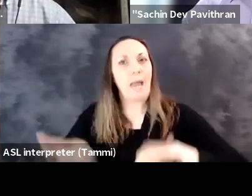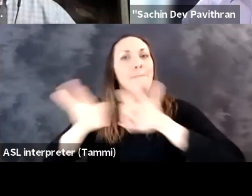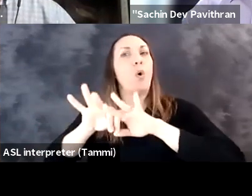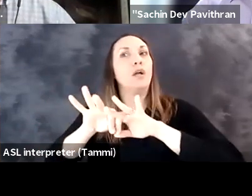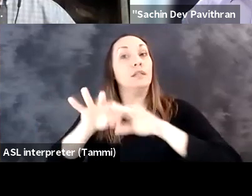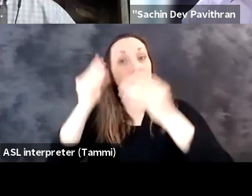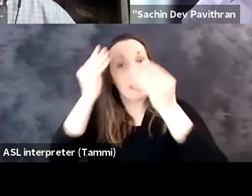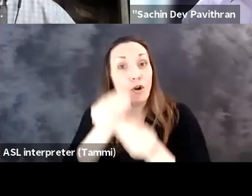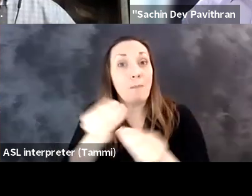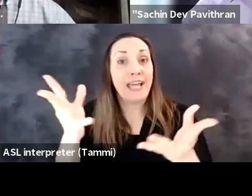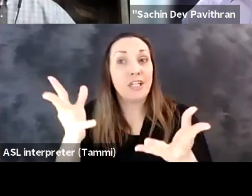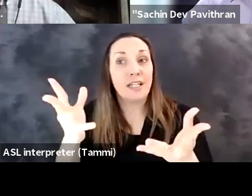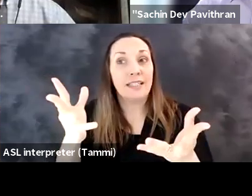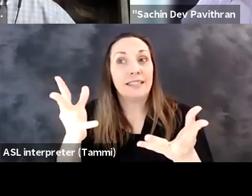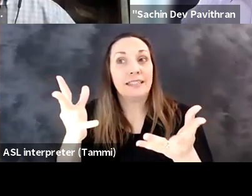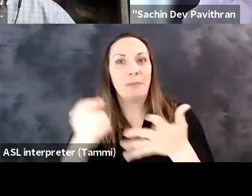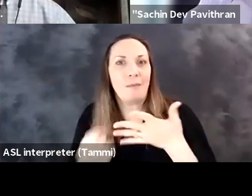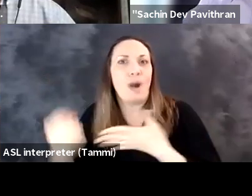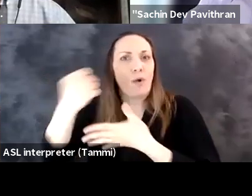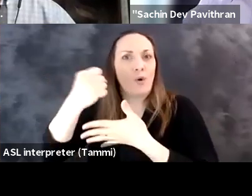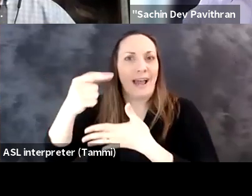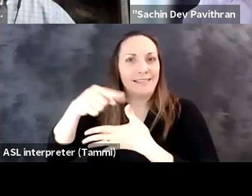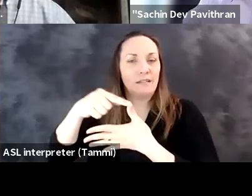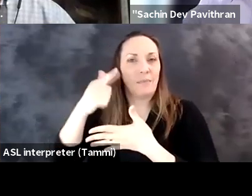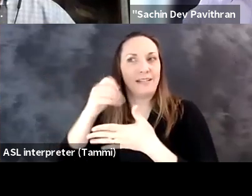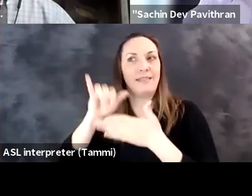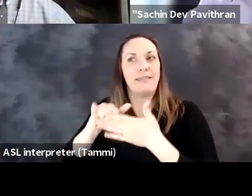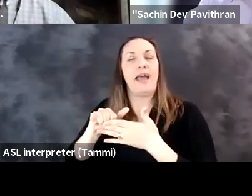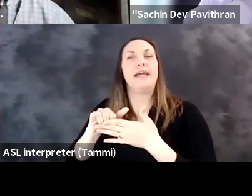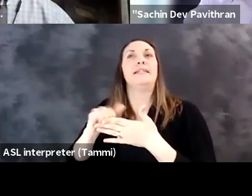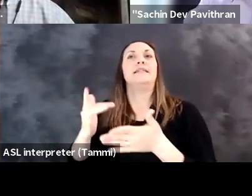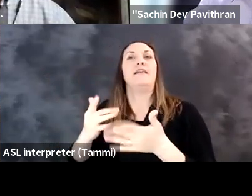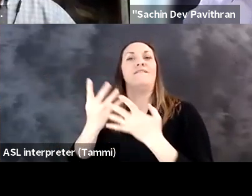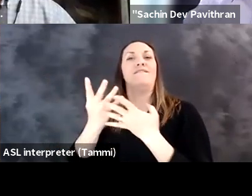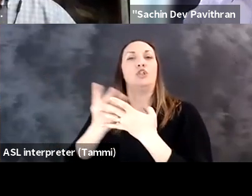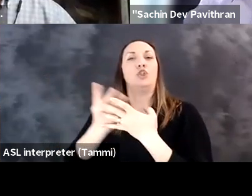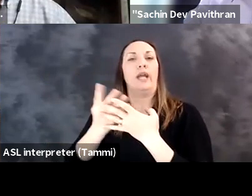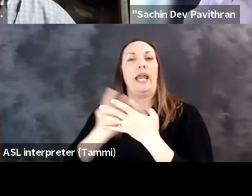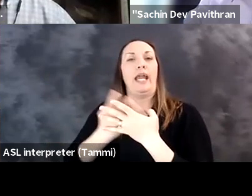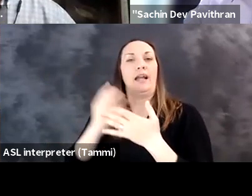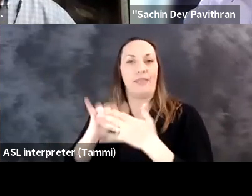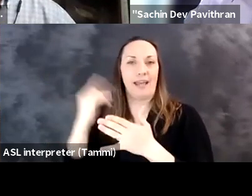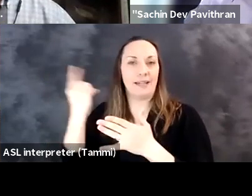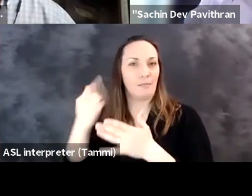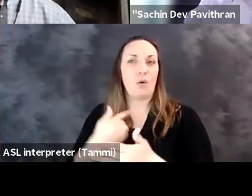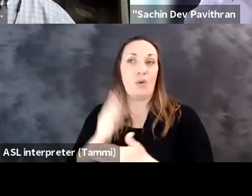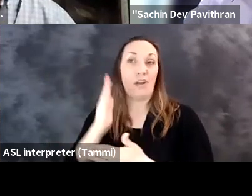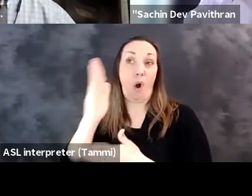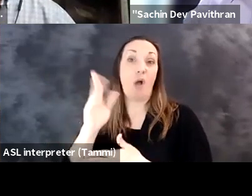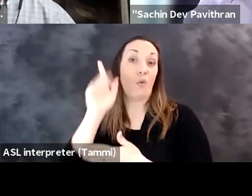being able to use this technology to help the really important information be brought to the front. Because that sense making and that